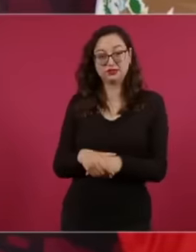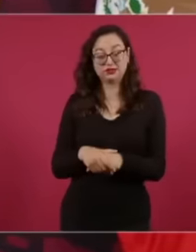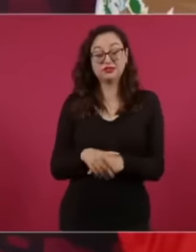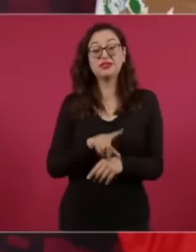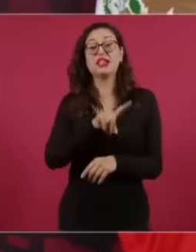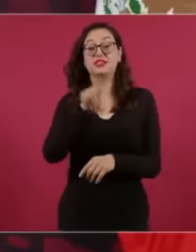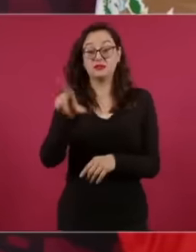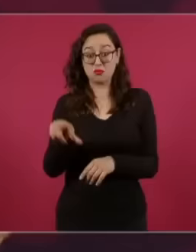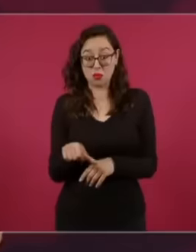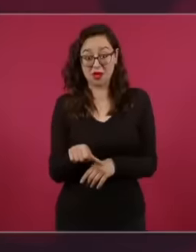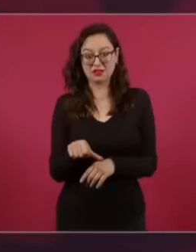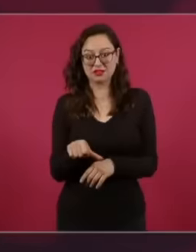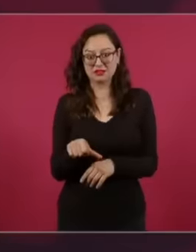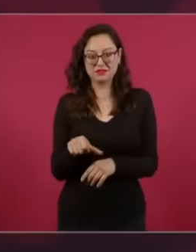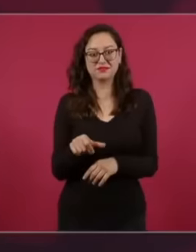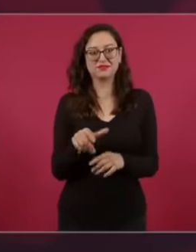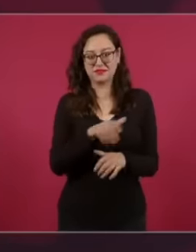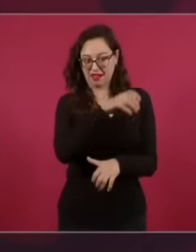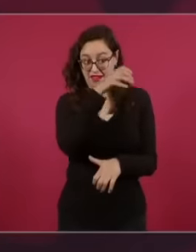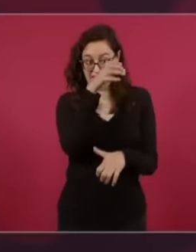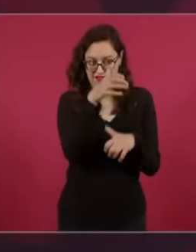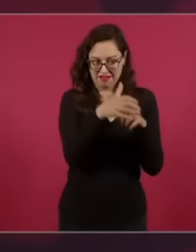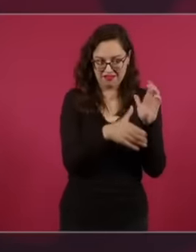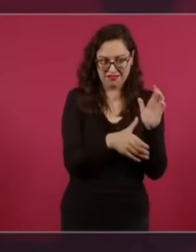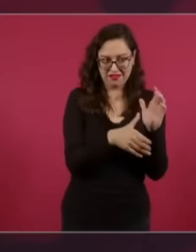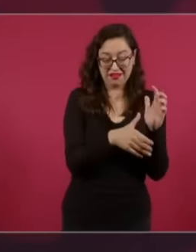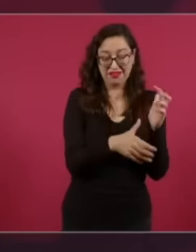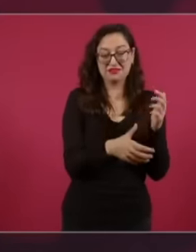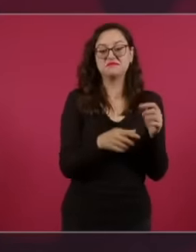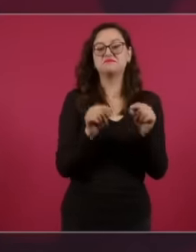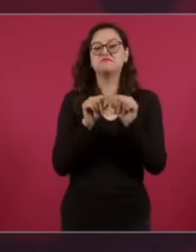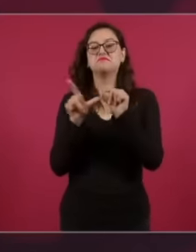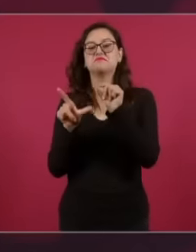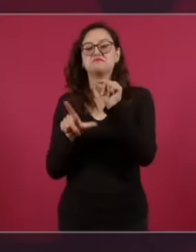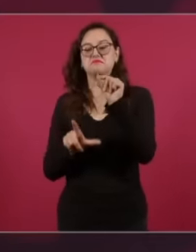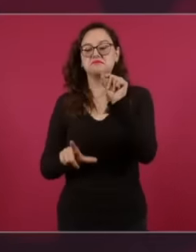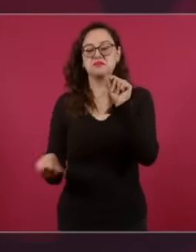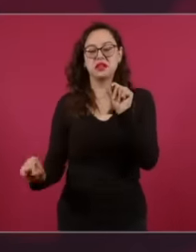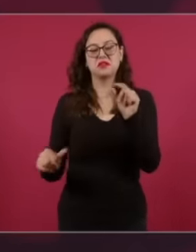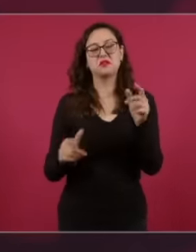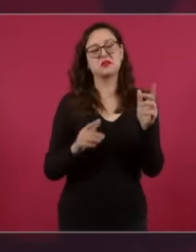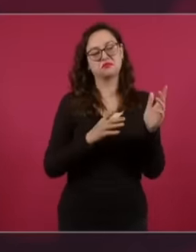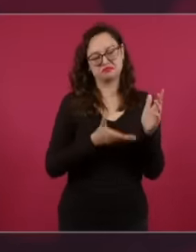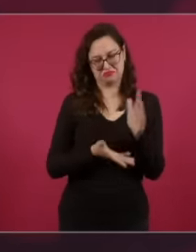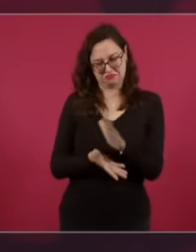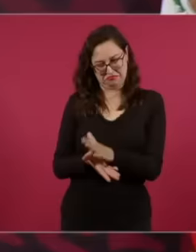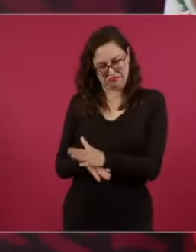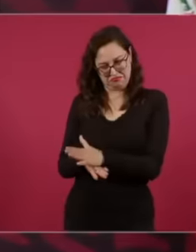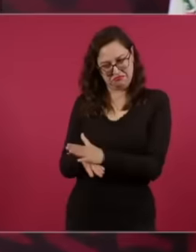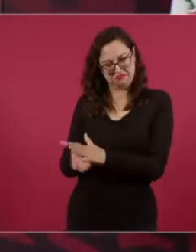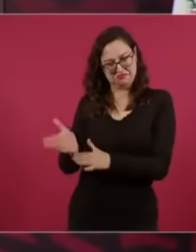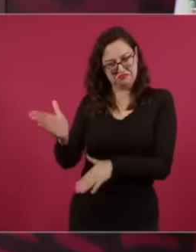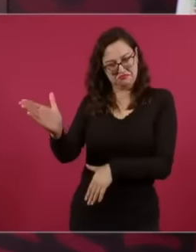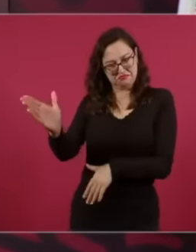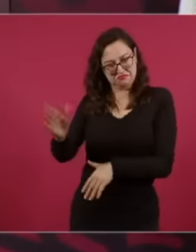are going to return and with time, and notice that it was a prophecy that was